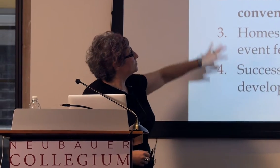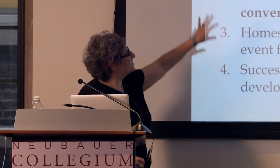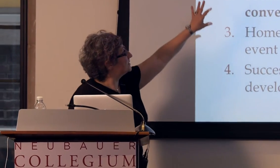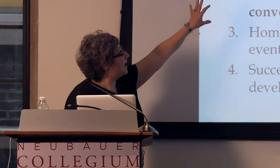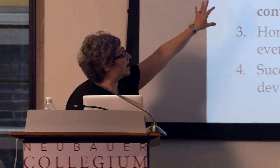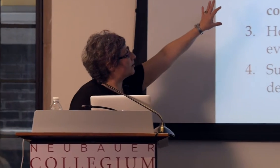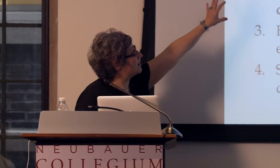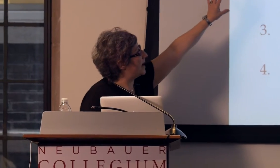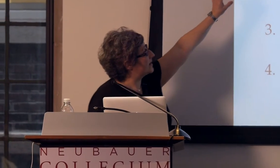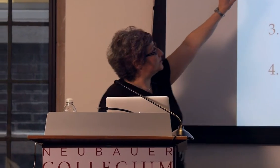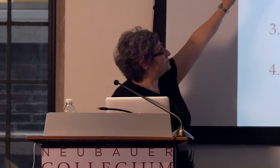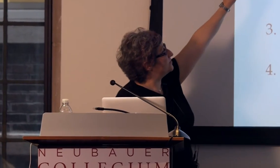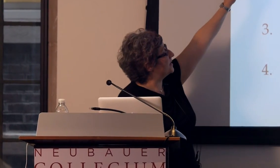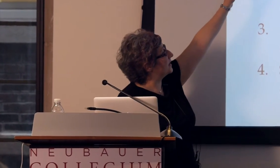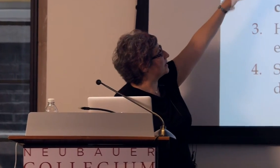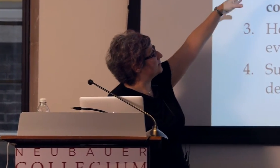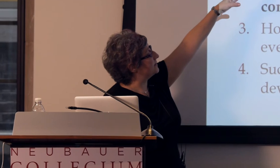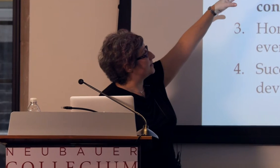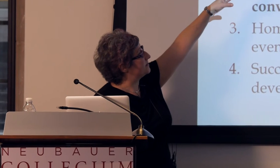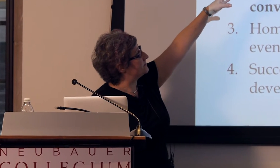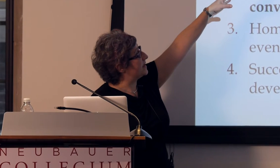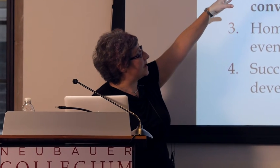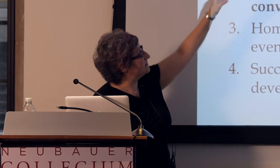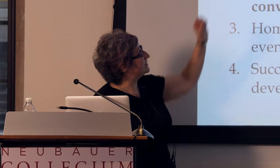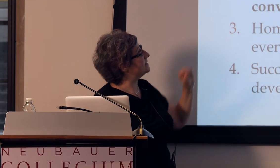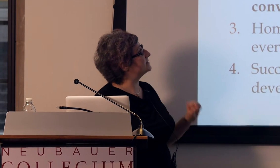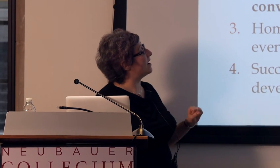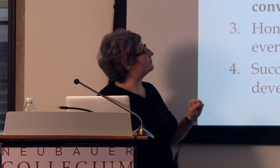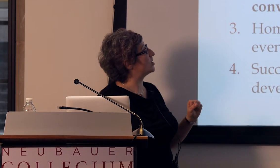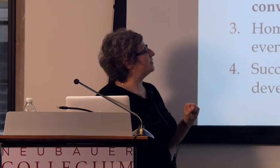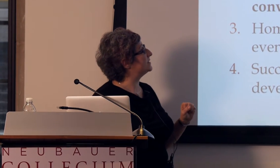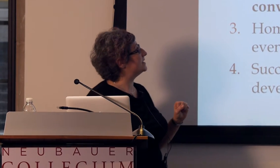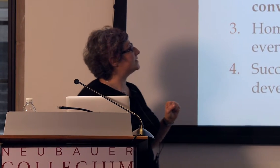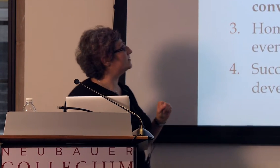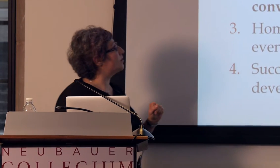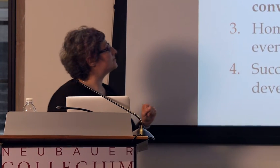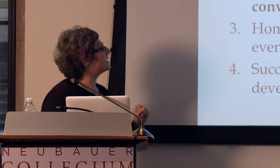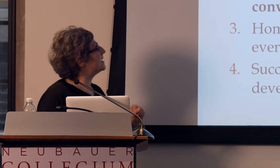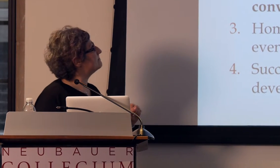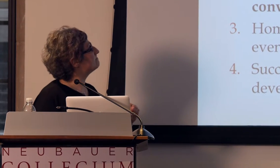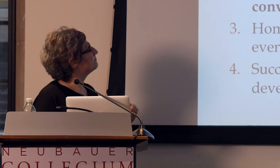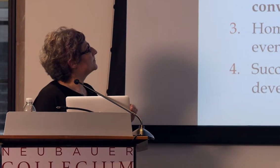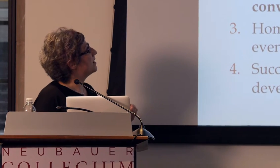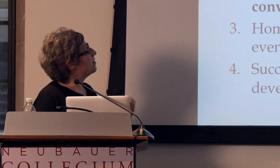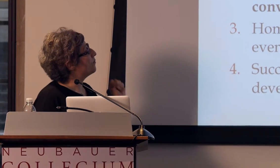First, going back to the analyses of child and adult homesign,